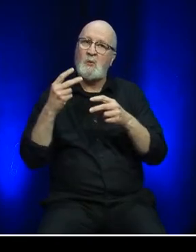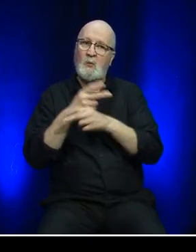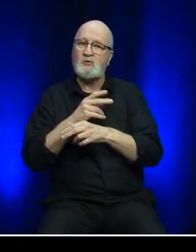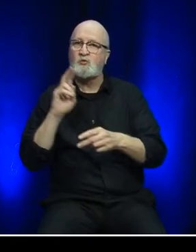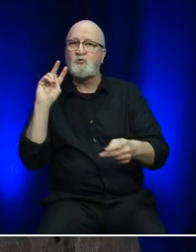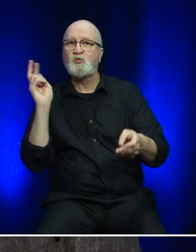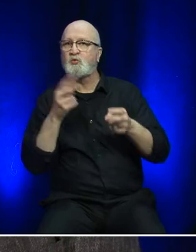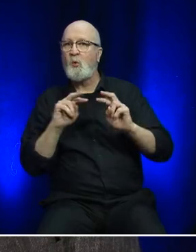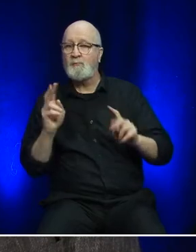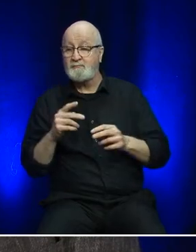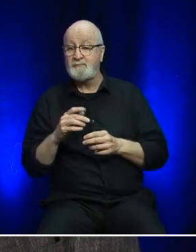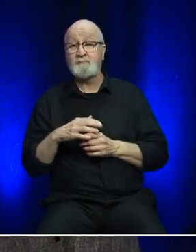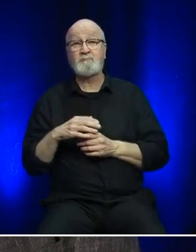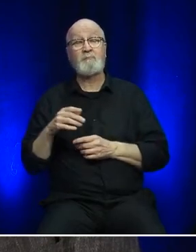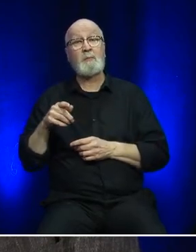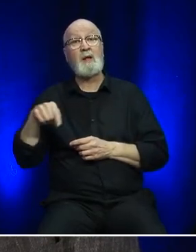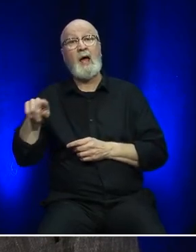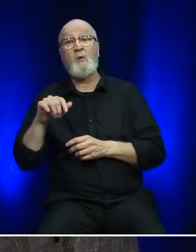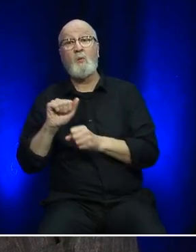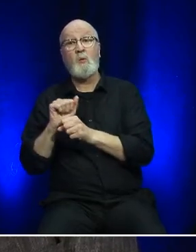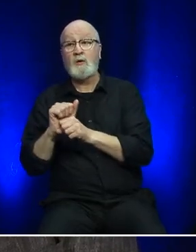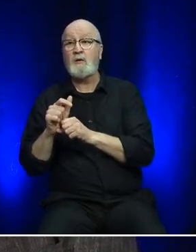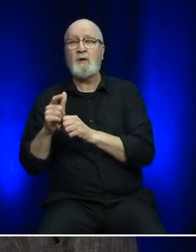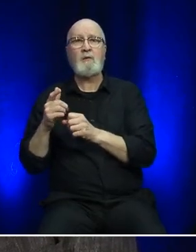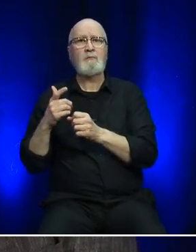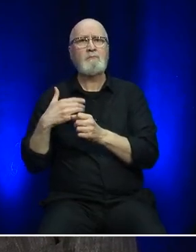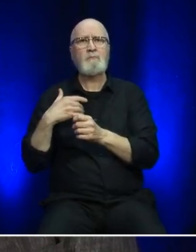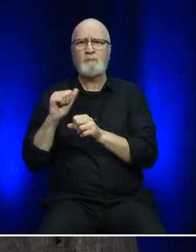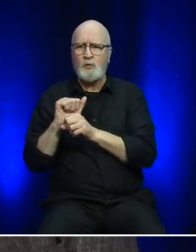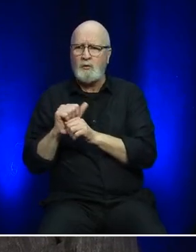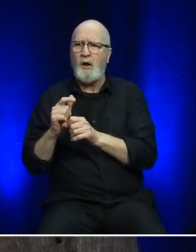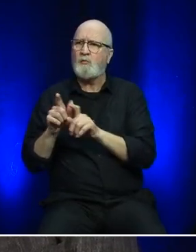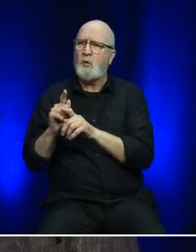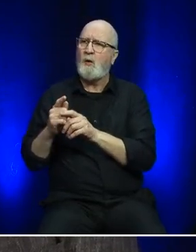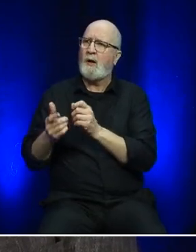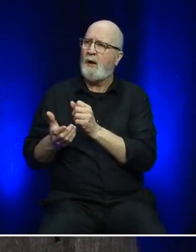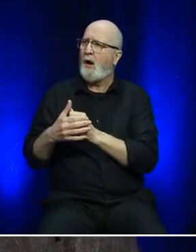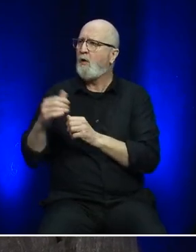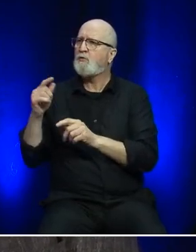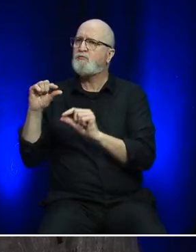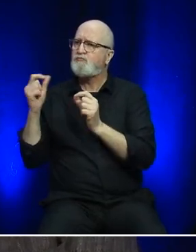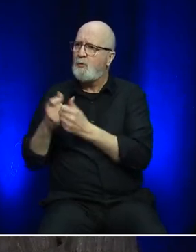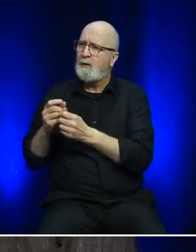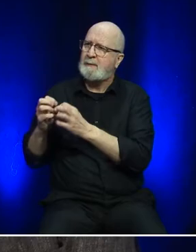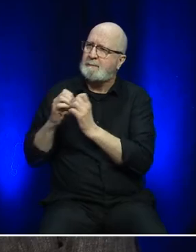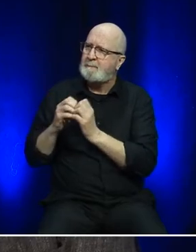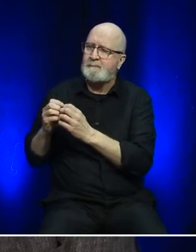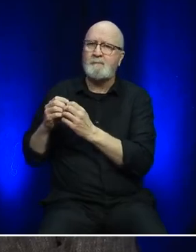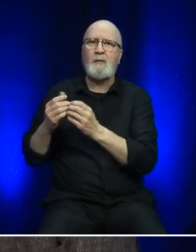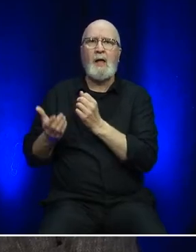Our teams continue to work with external organizations to better predict & assess approaching weather systems,